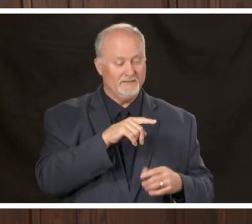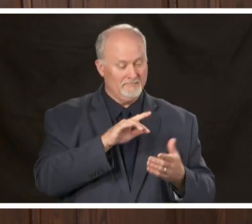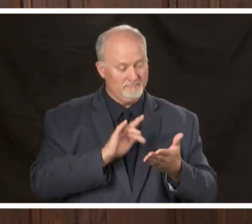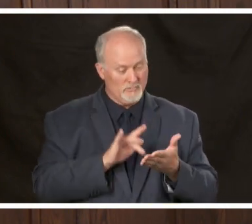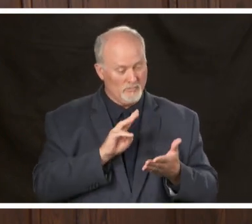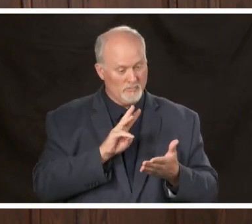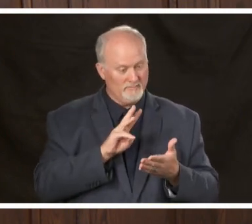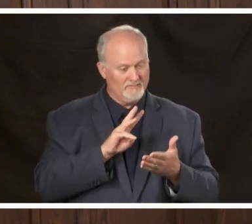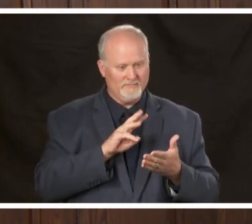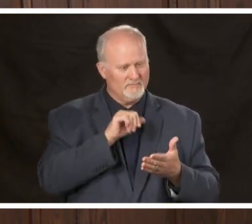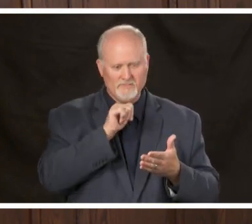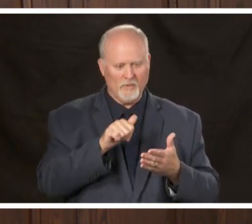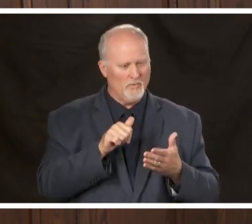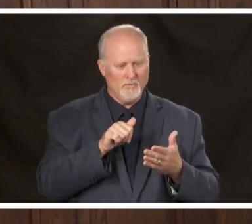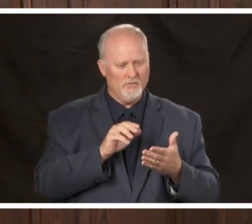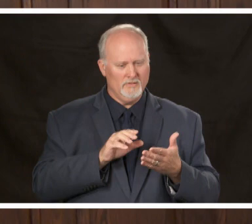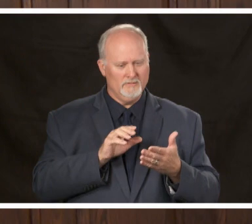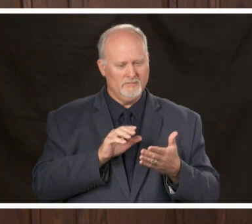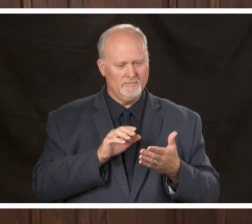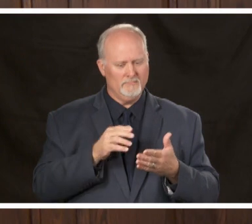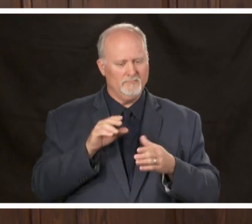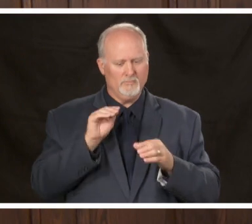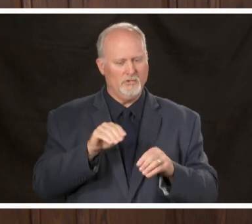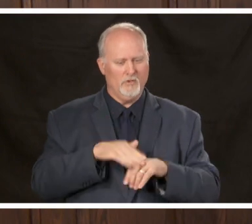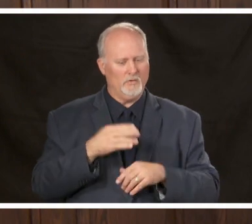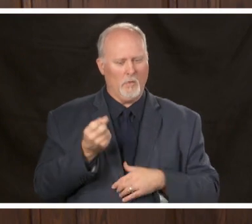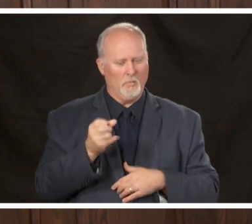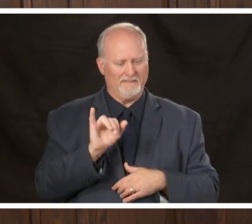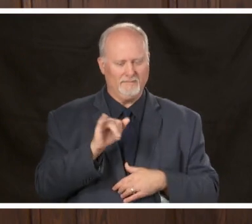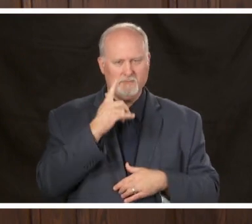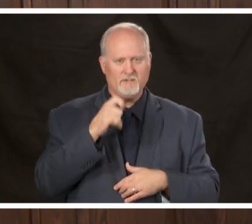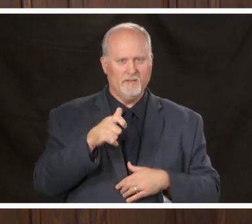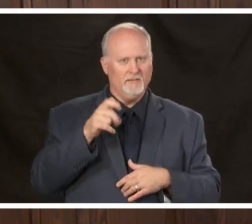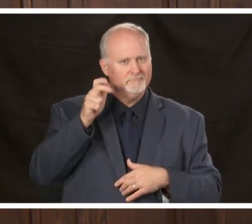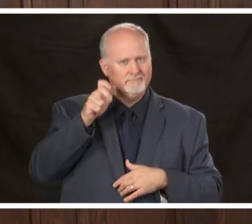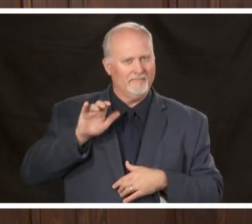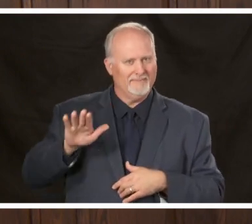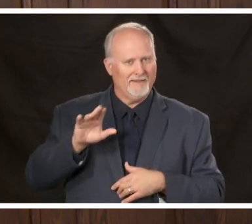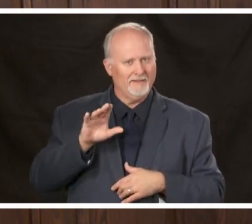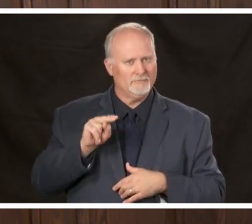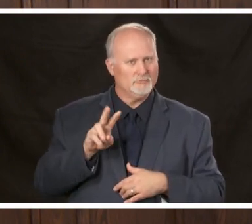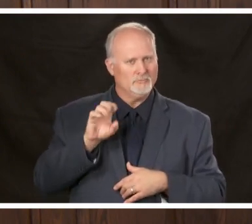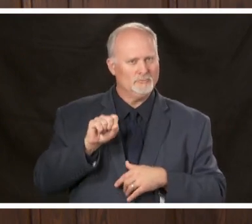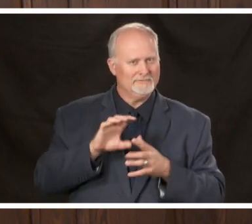please do not place the call on hold thank you I just saying that we we also